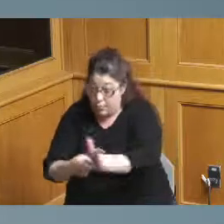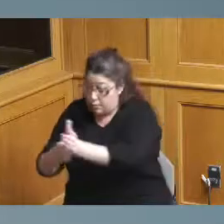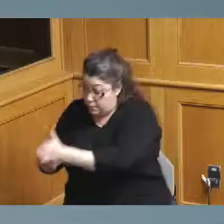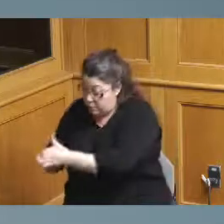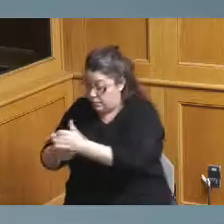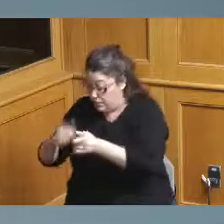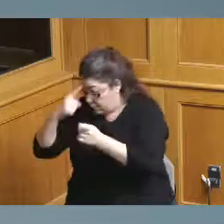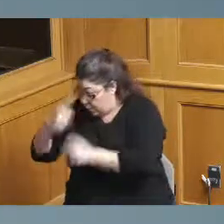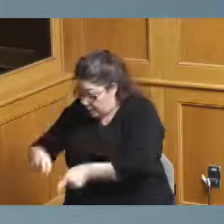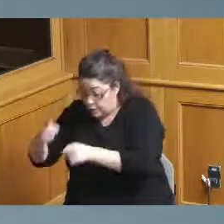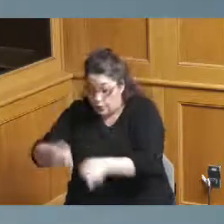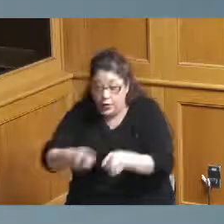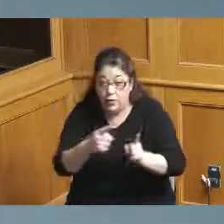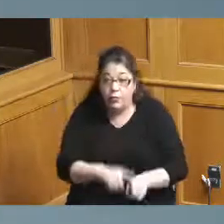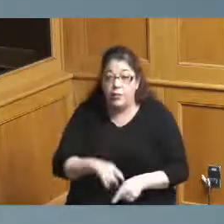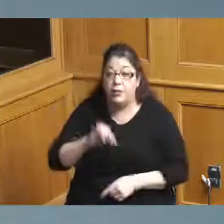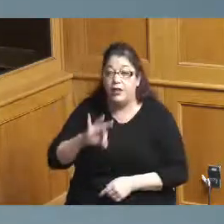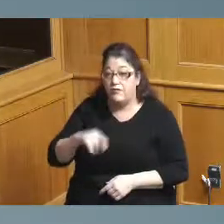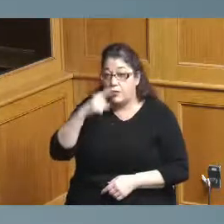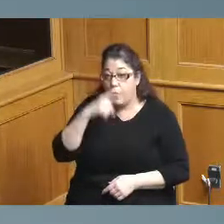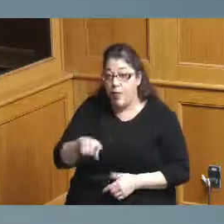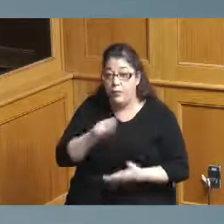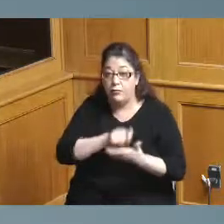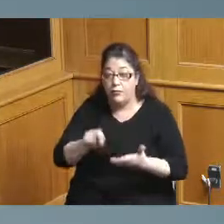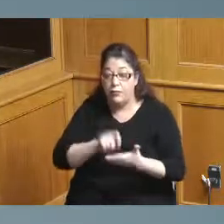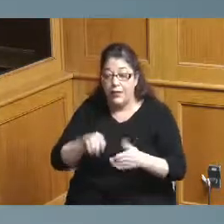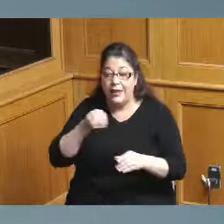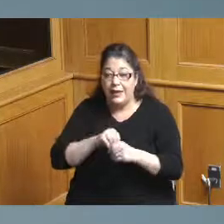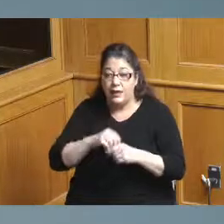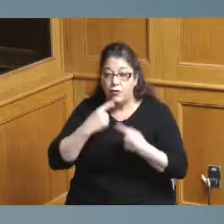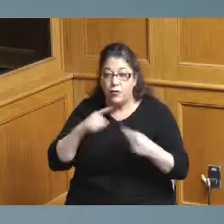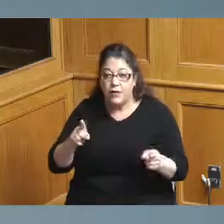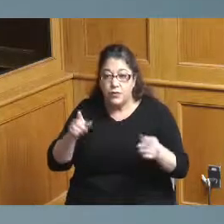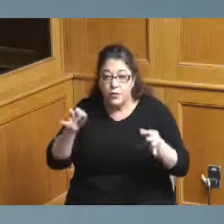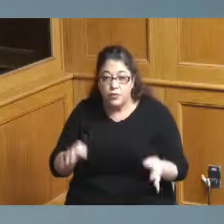liken that prescribe it through the resolution and and that would be direction of the administration